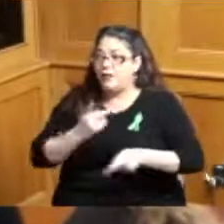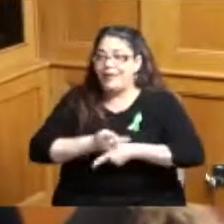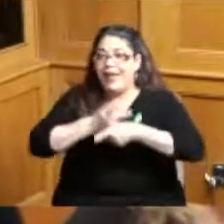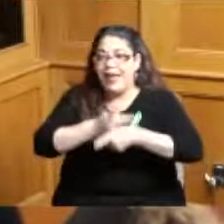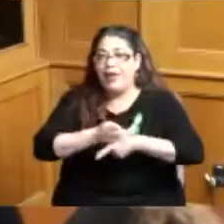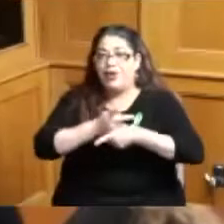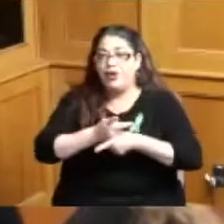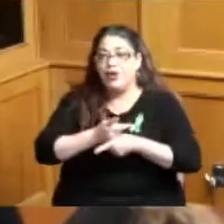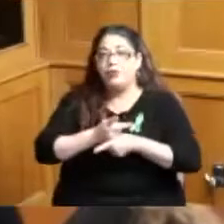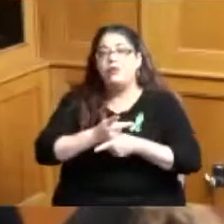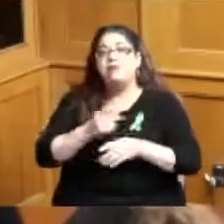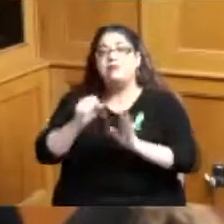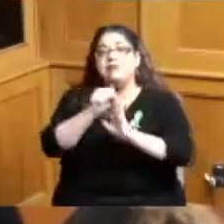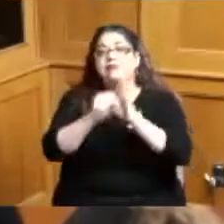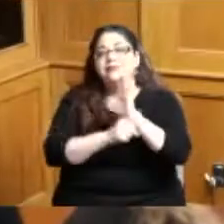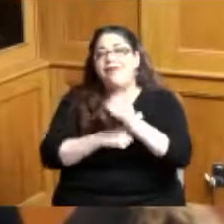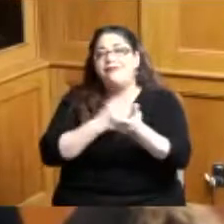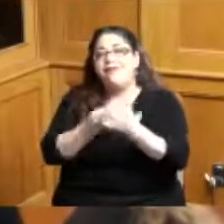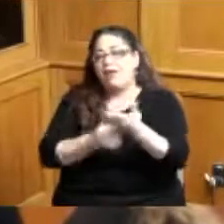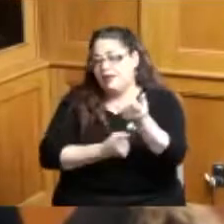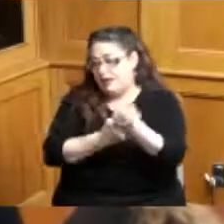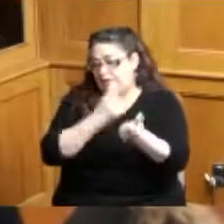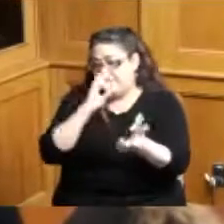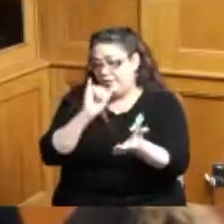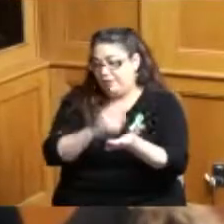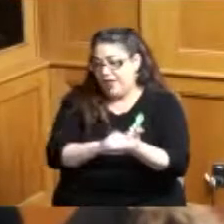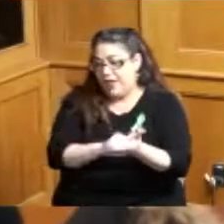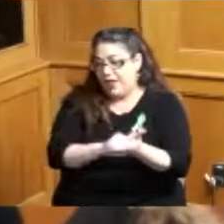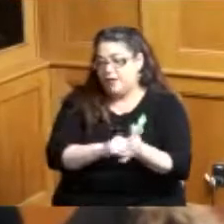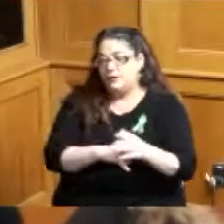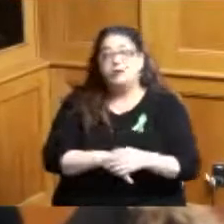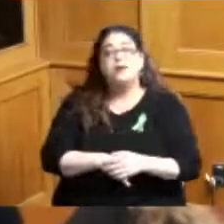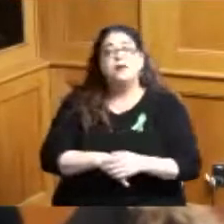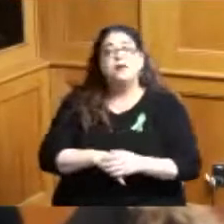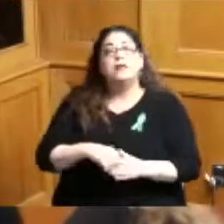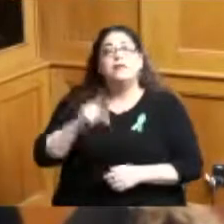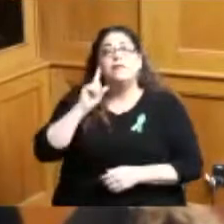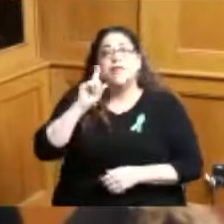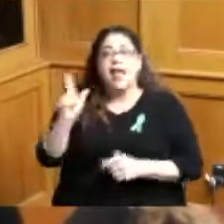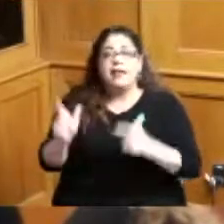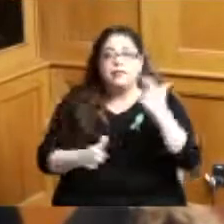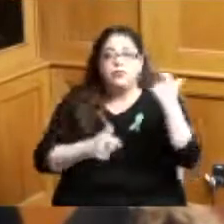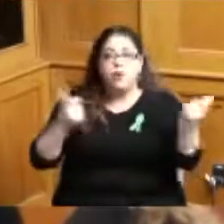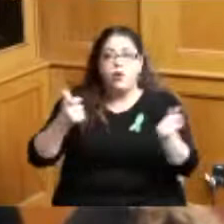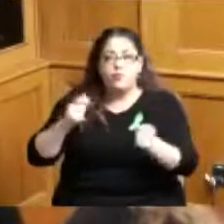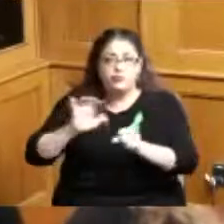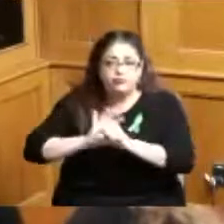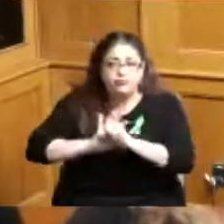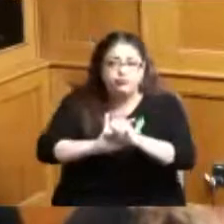state funding that has been allocated actually has enormous gaps when it and doesn't support